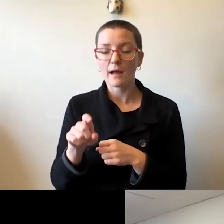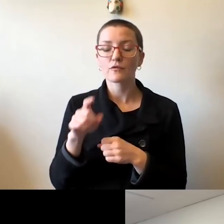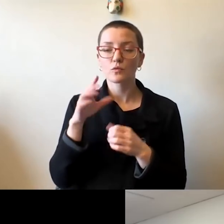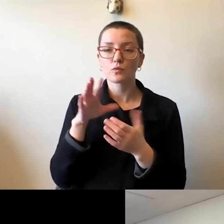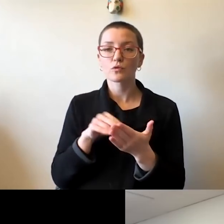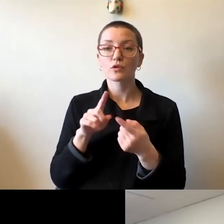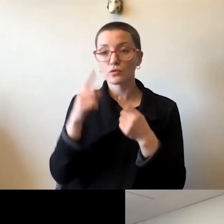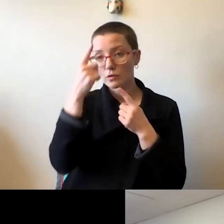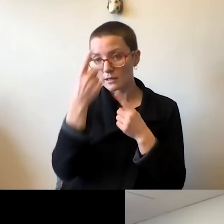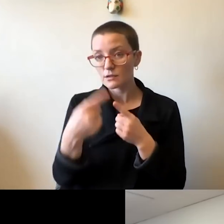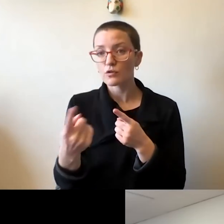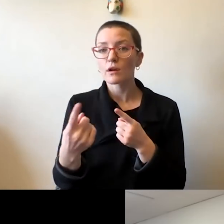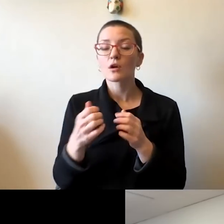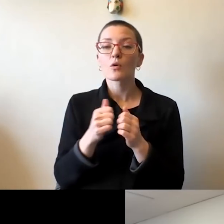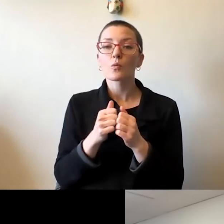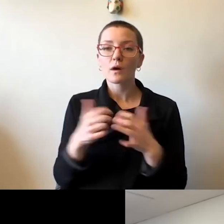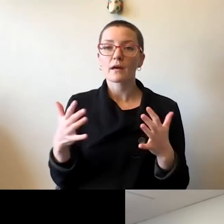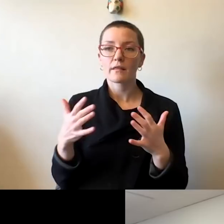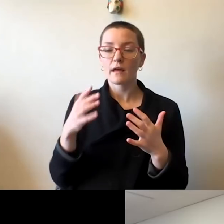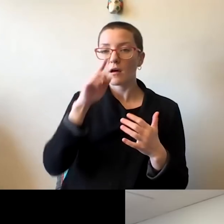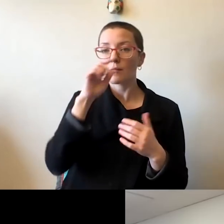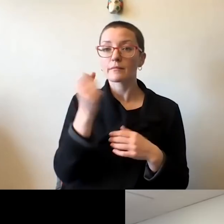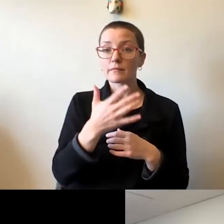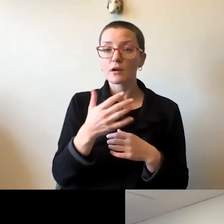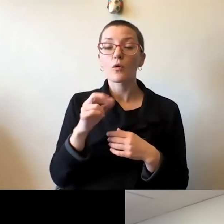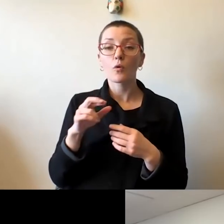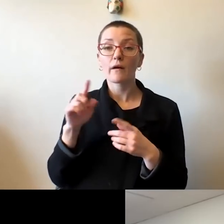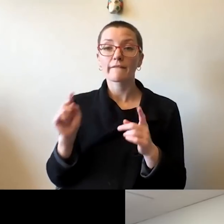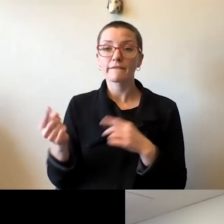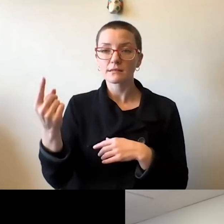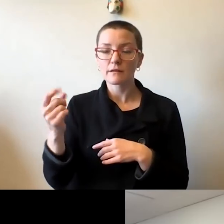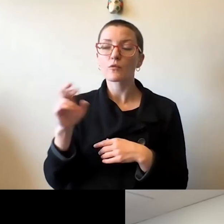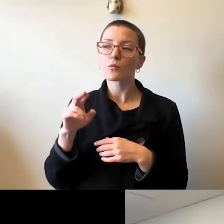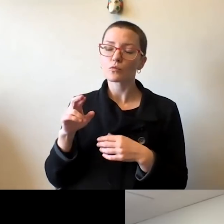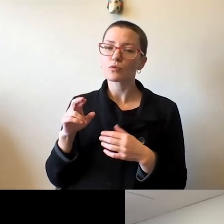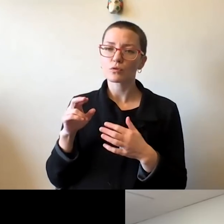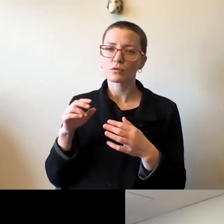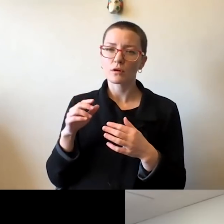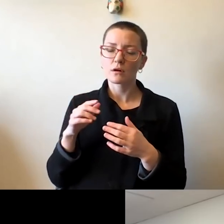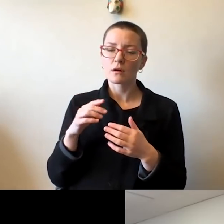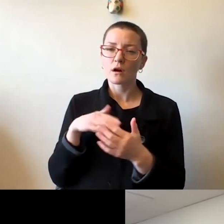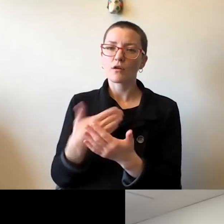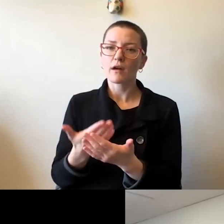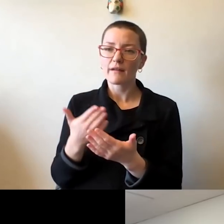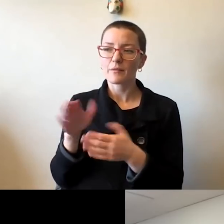without being disagreeable, or offensive, or resort to the kinds of behavior that's antithetical to our views.